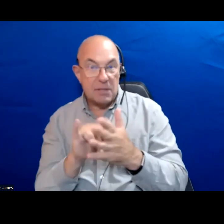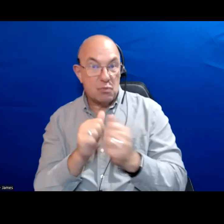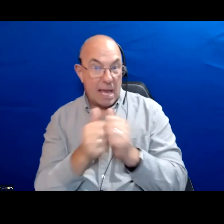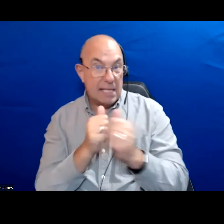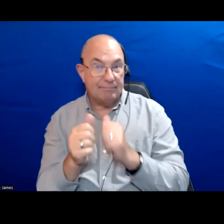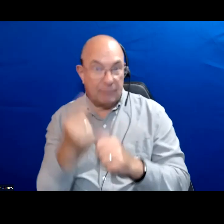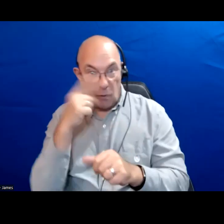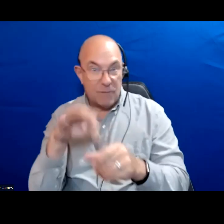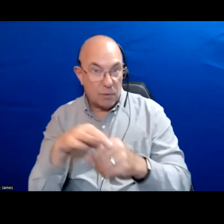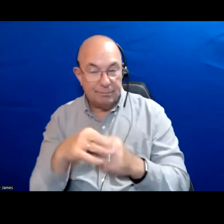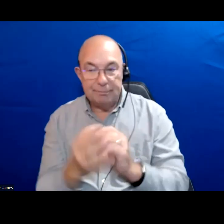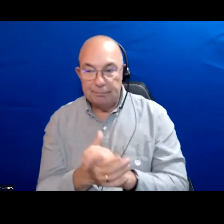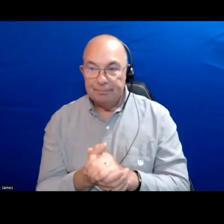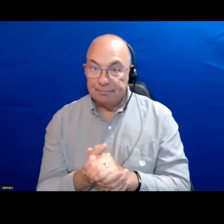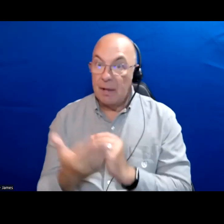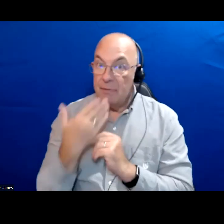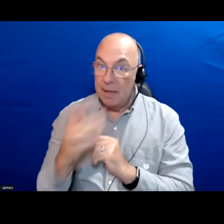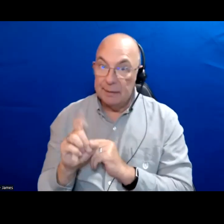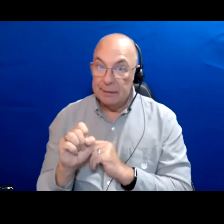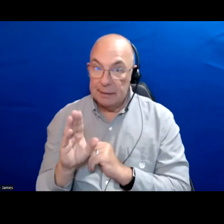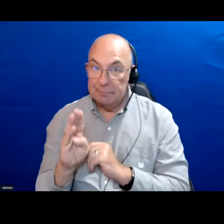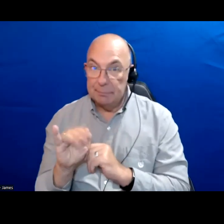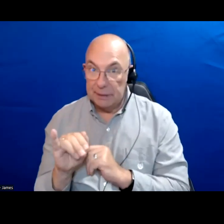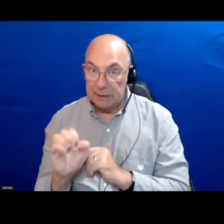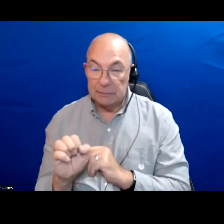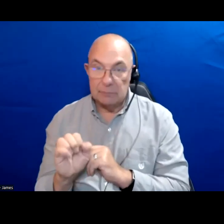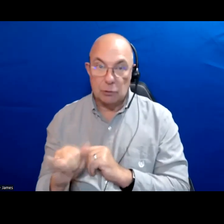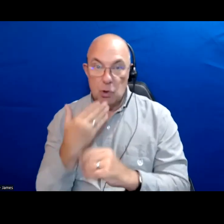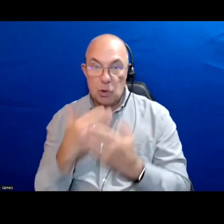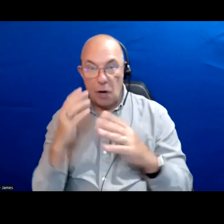That is great, thank you Debbie, great overview of some of the critical issues and